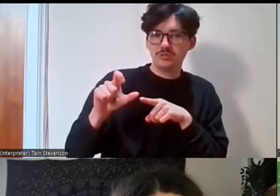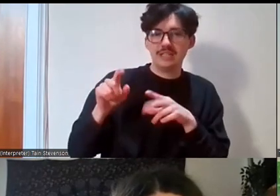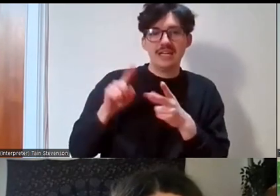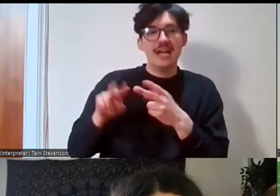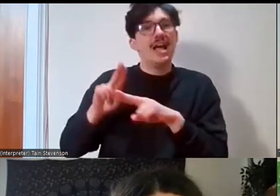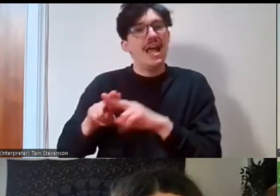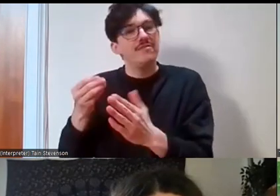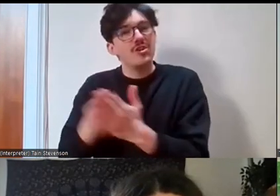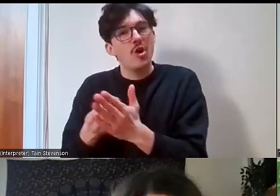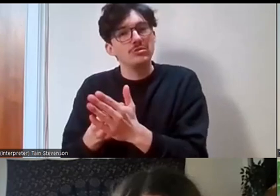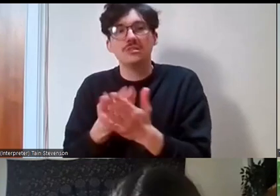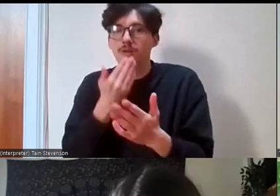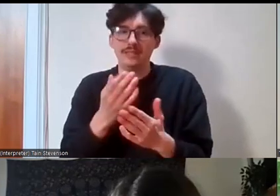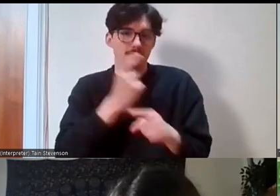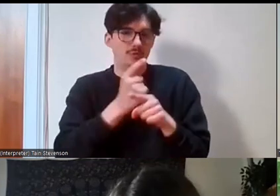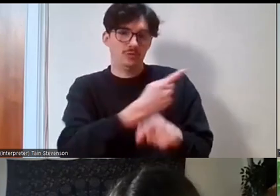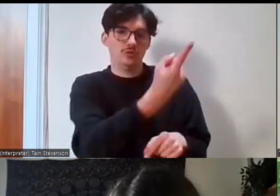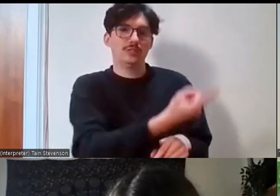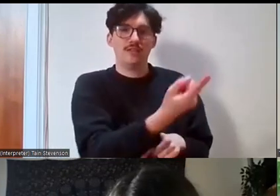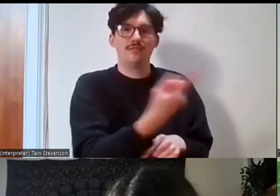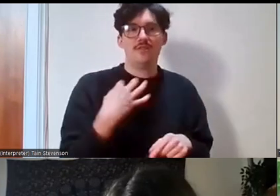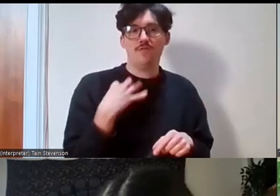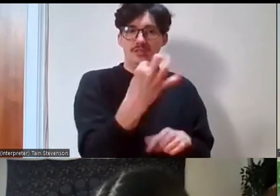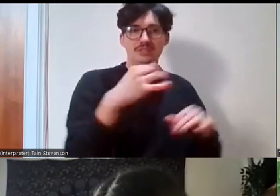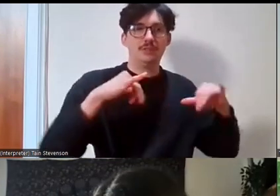talk to your volunteer manager and they'll be able to sort that out, they'll be able to do that